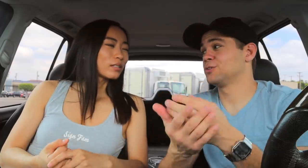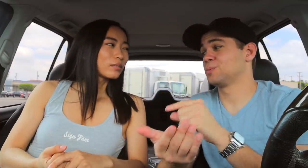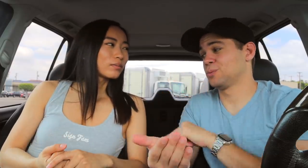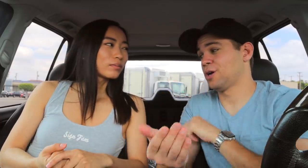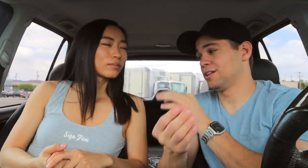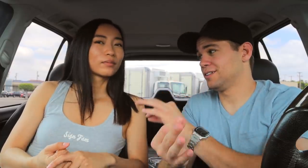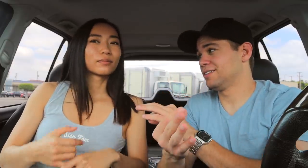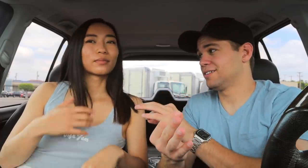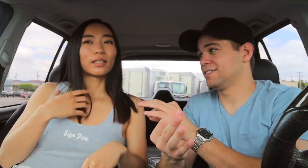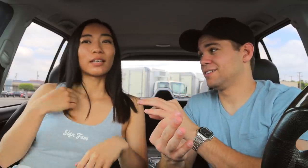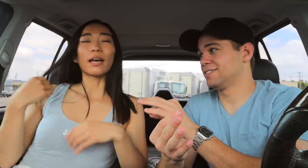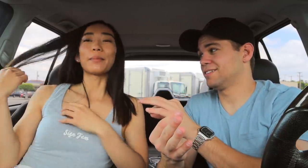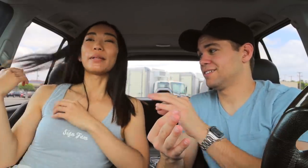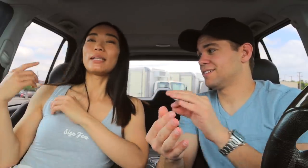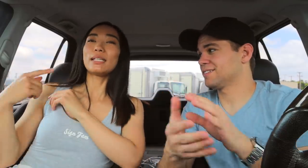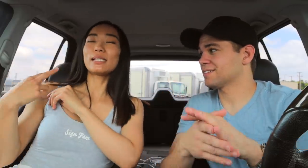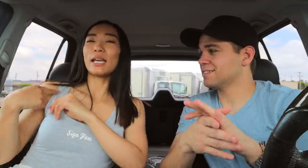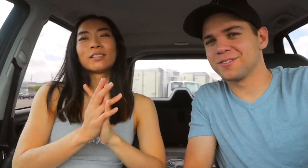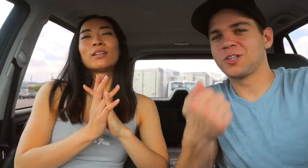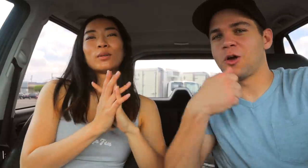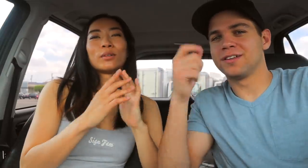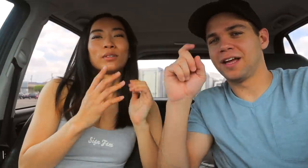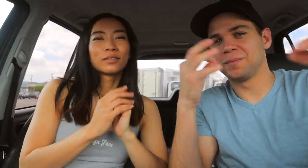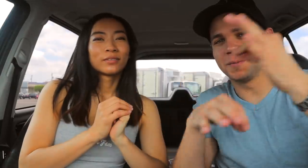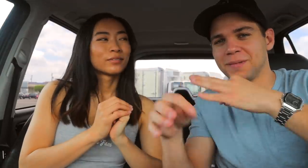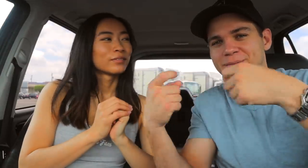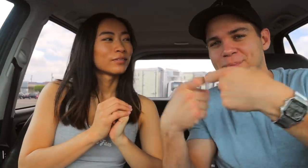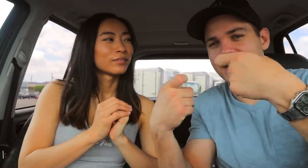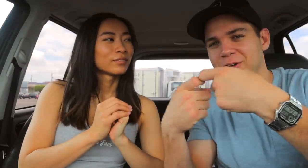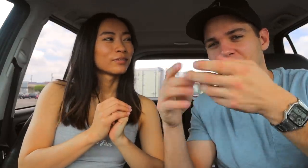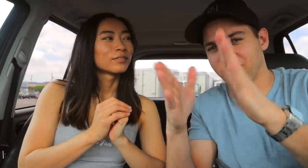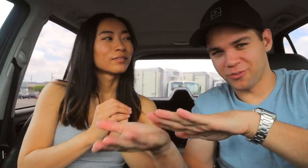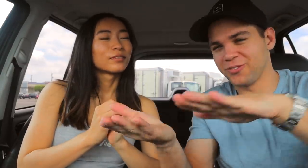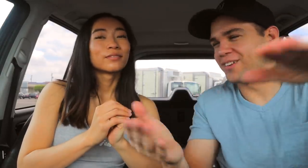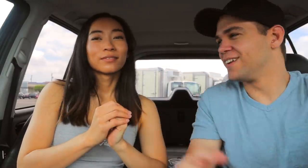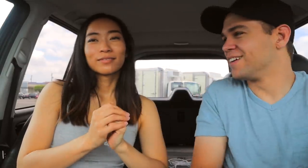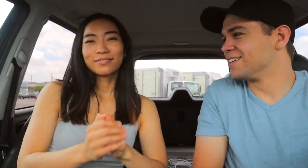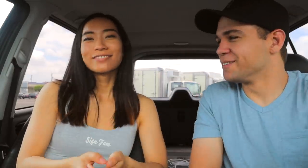Really good quality. Yeah, but these Sorry, we had to replace the battery, it died.